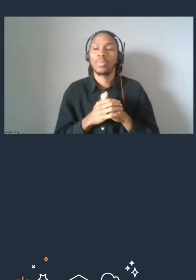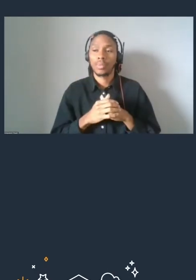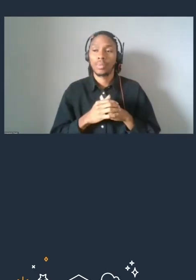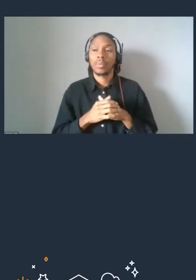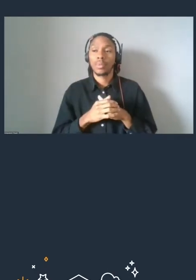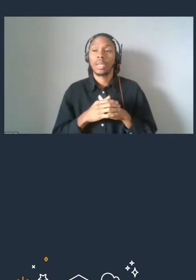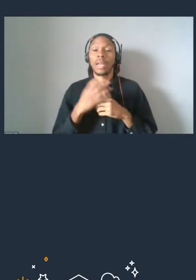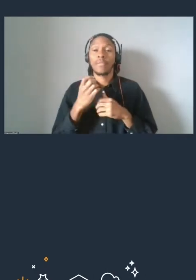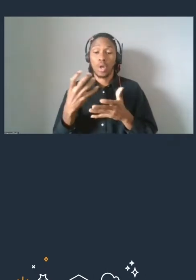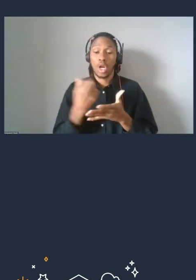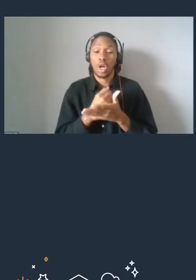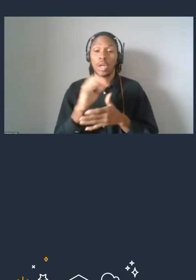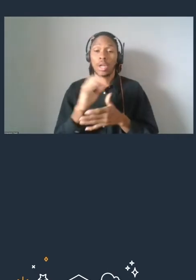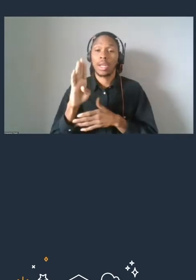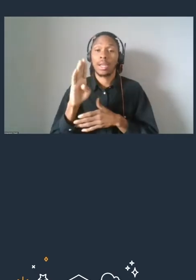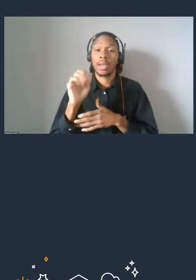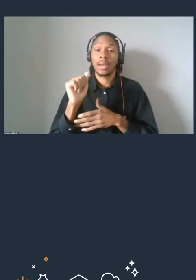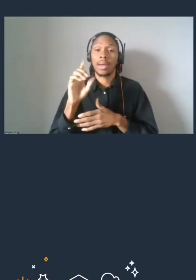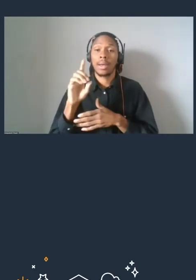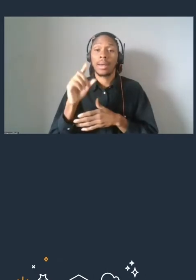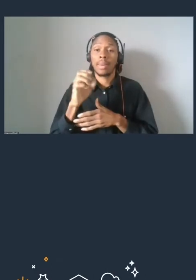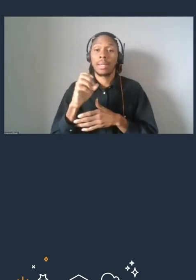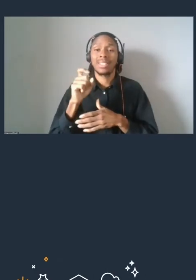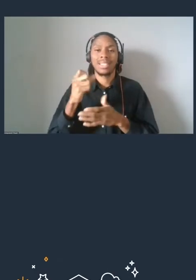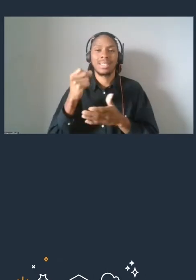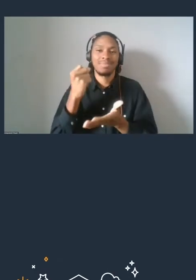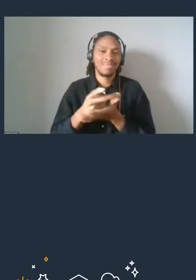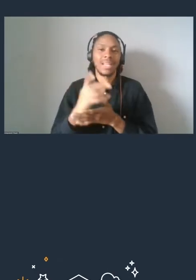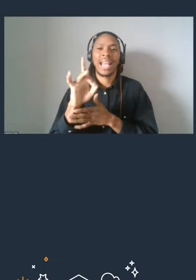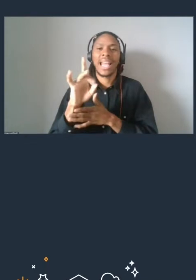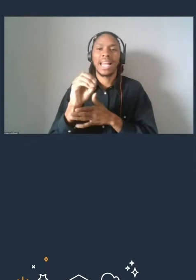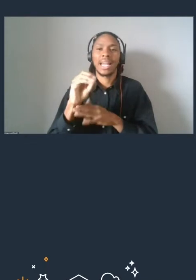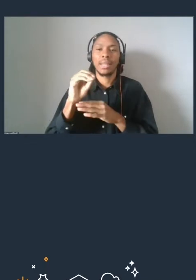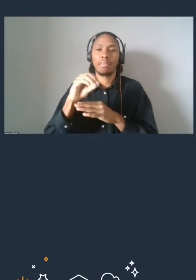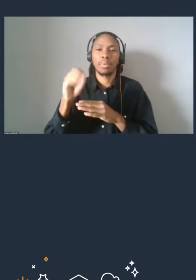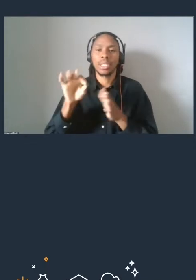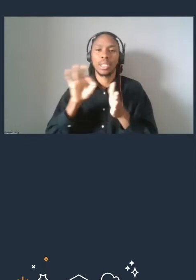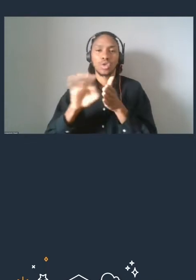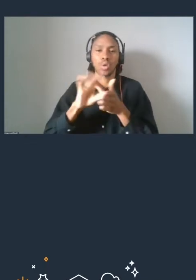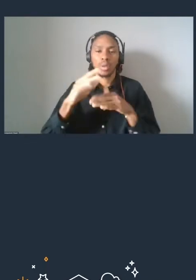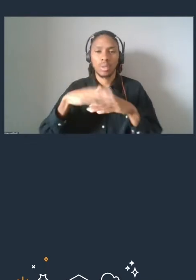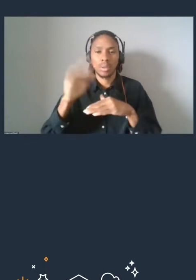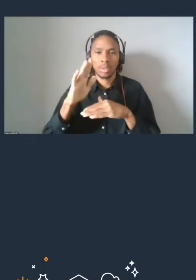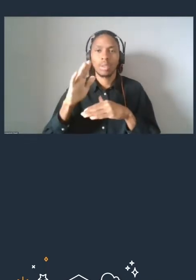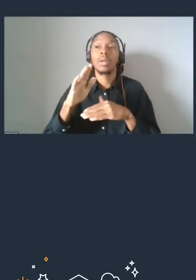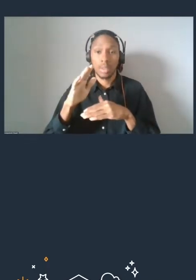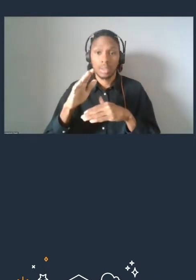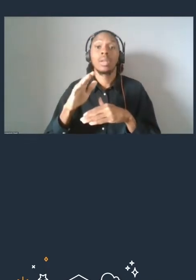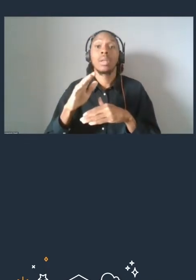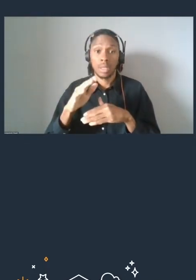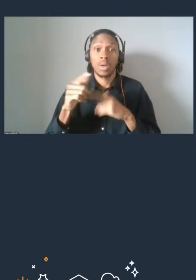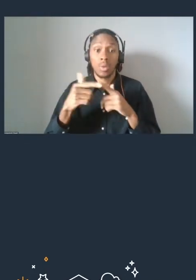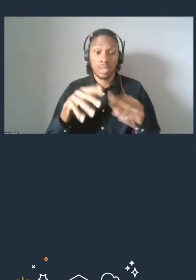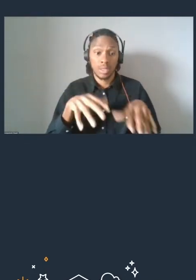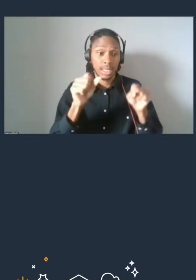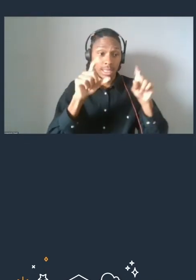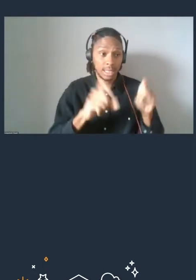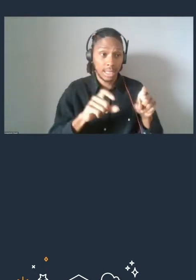you will need to obtain a pass mark of 80% or better, and you'll find out straight away once you've taken the assessment what your result is.